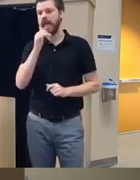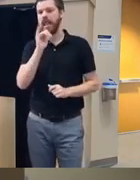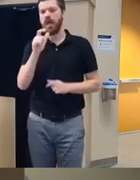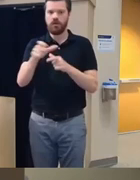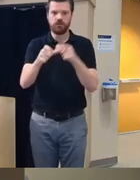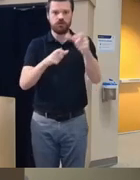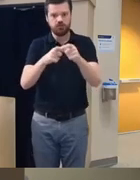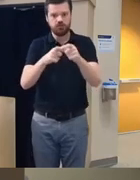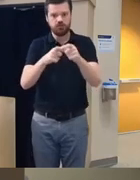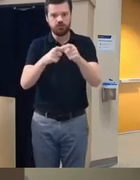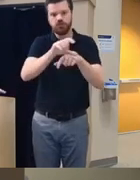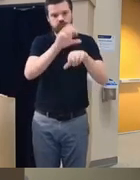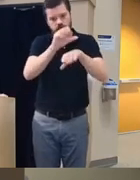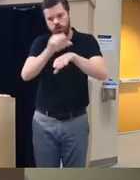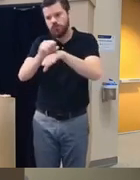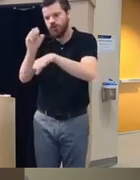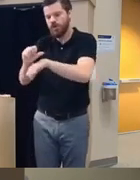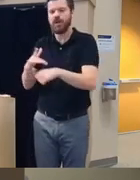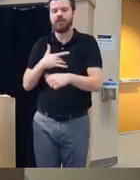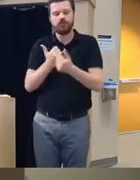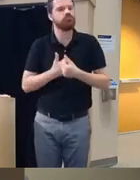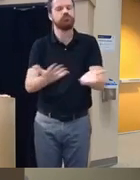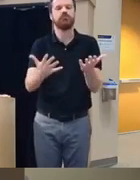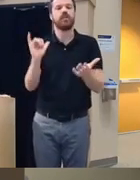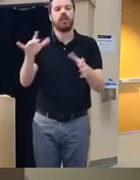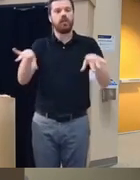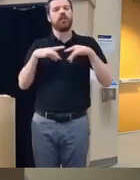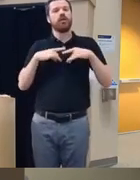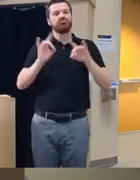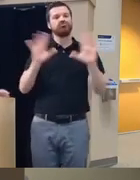client and it's just it's a lot vicarious trauma and other things that can lead to burnout with the